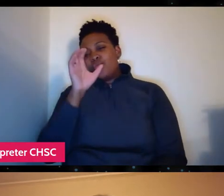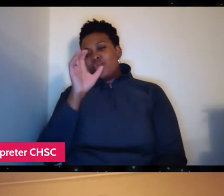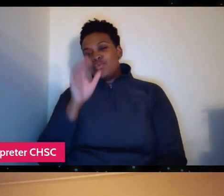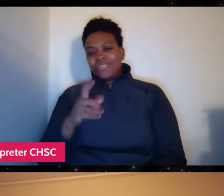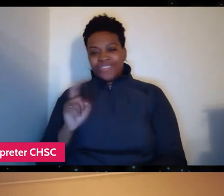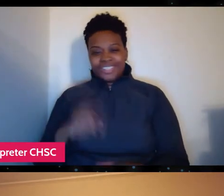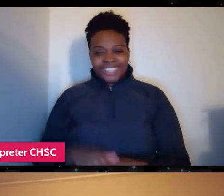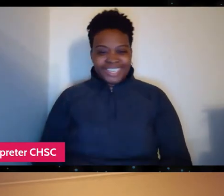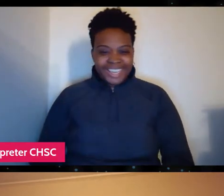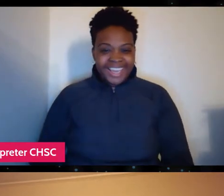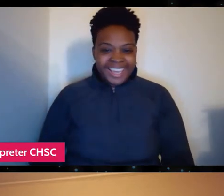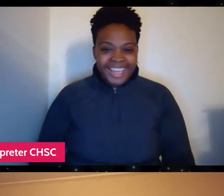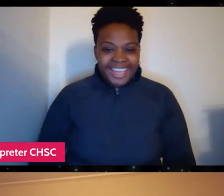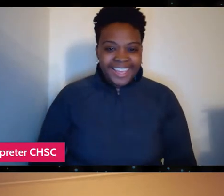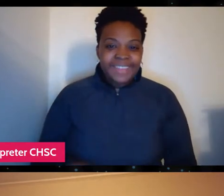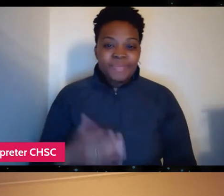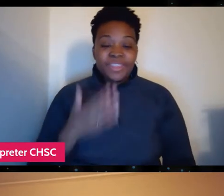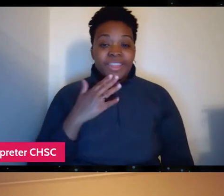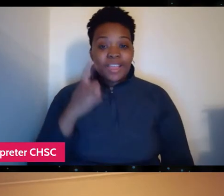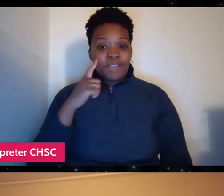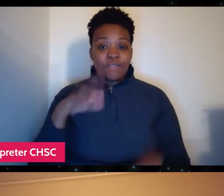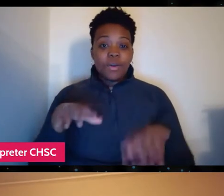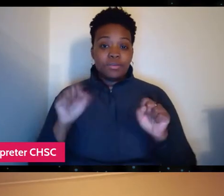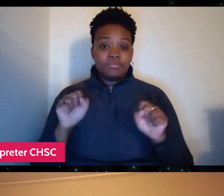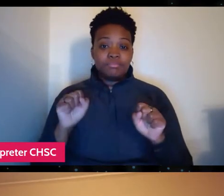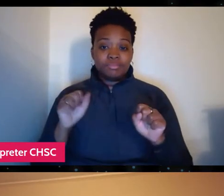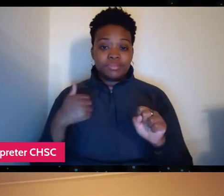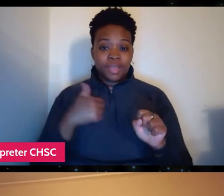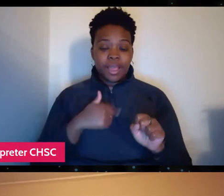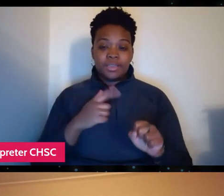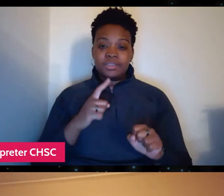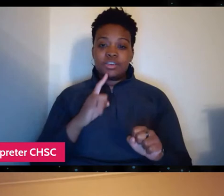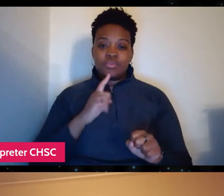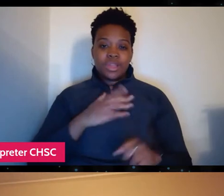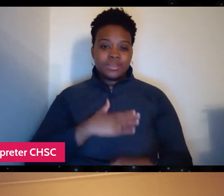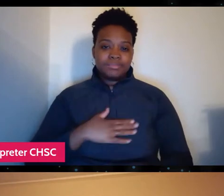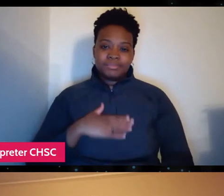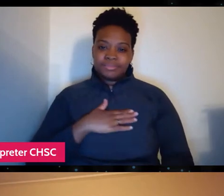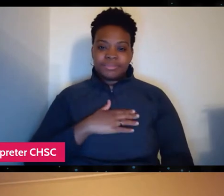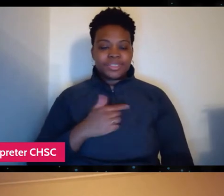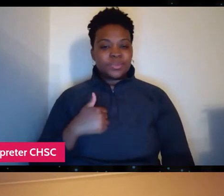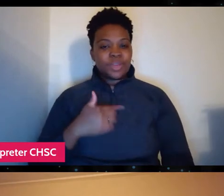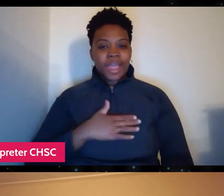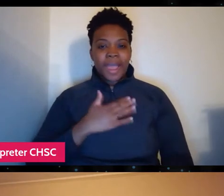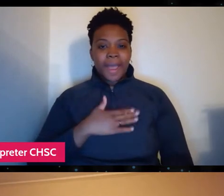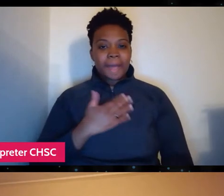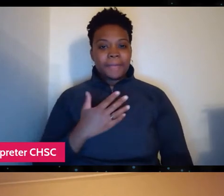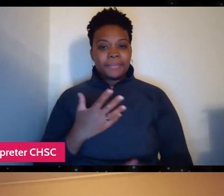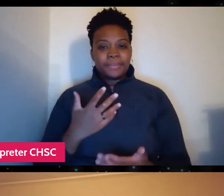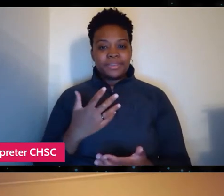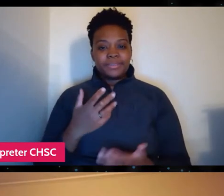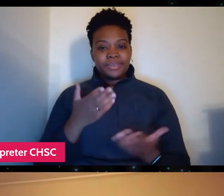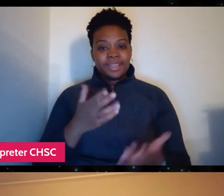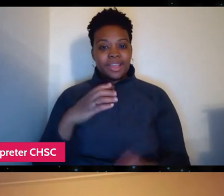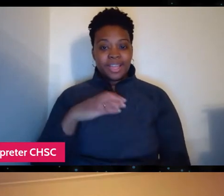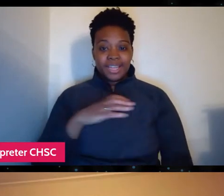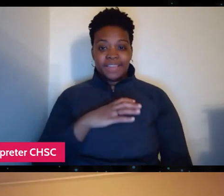Thanks Mallory for having us. It's been a real pleasure and we're really happy to be part of the Cleveland International Film Festival. Douglas Blush actually,